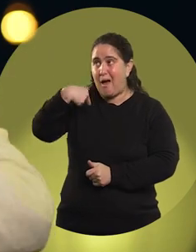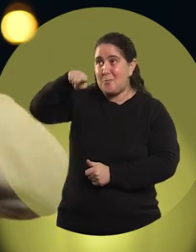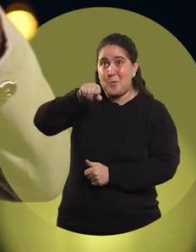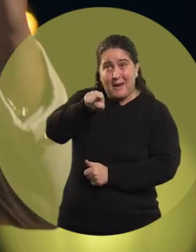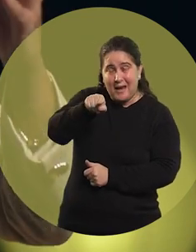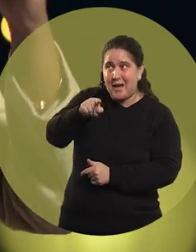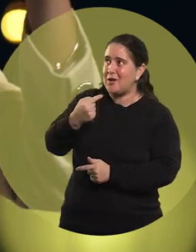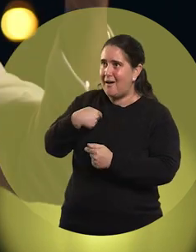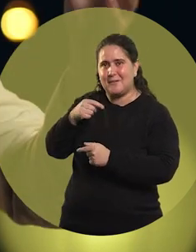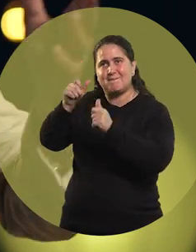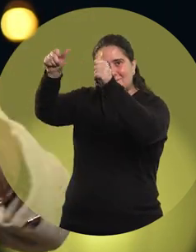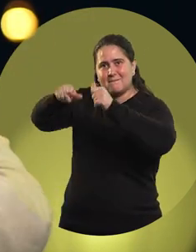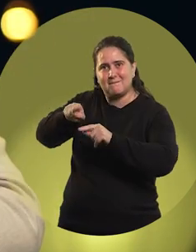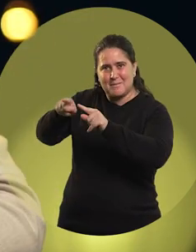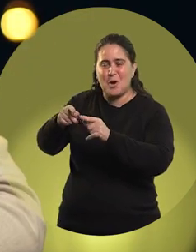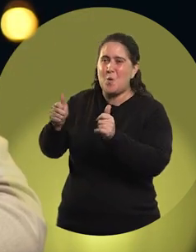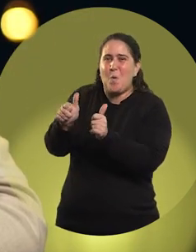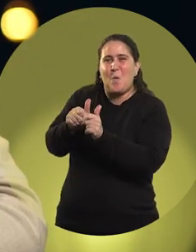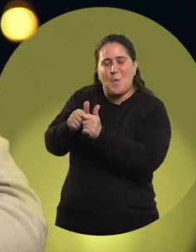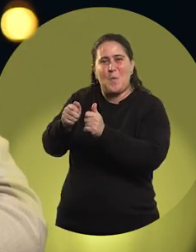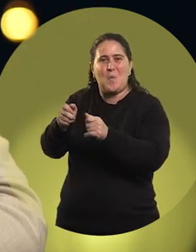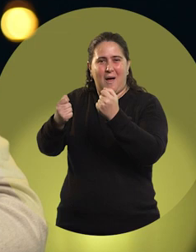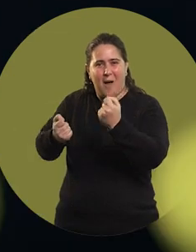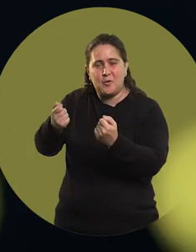of Petter Solberg, with the Subaru.